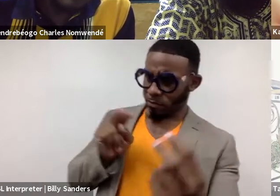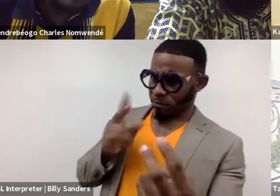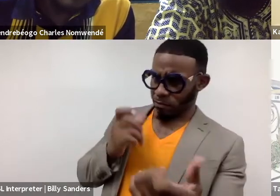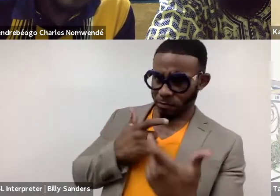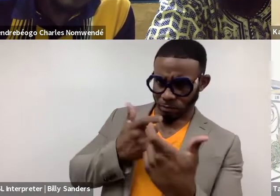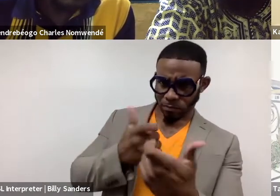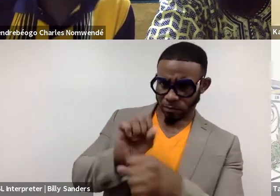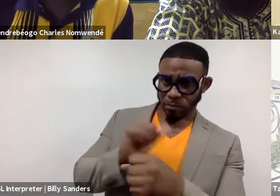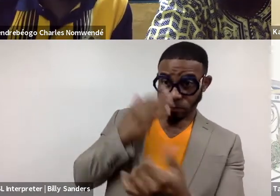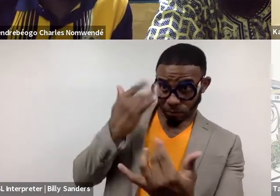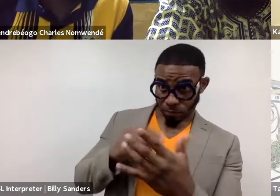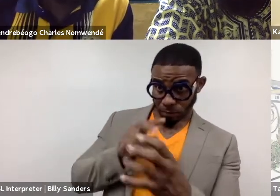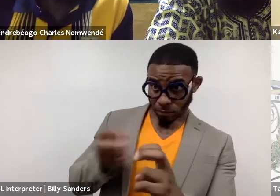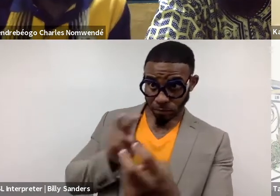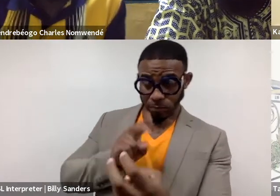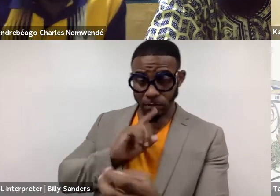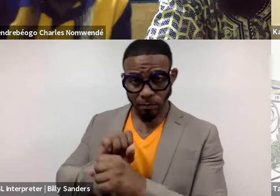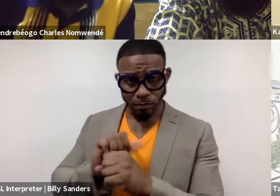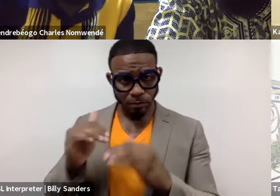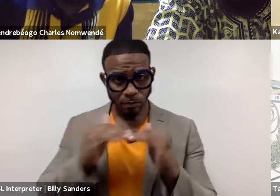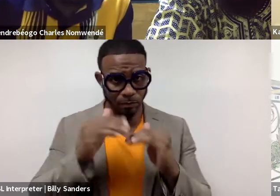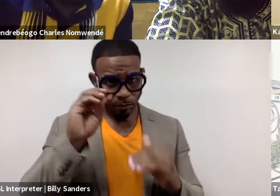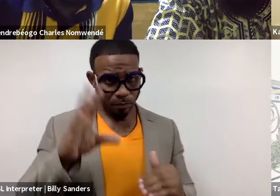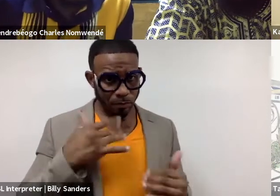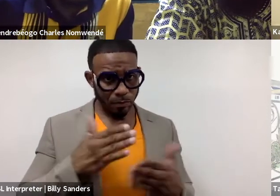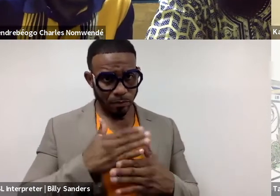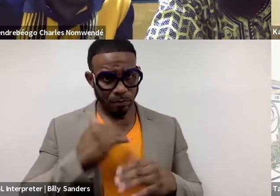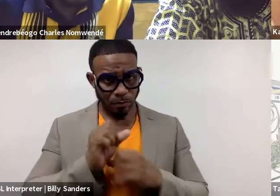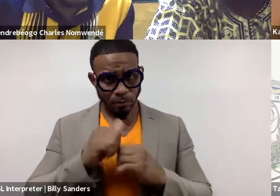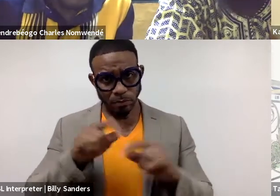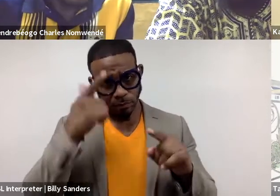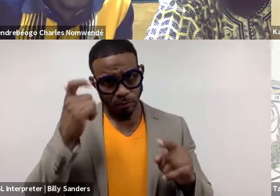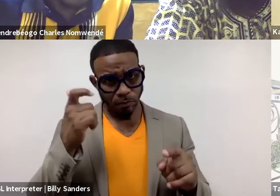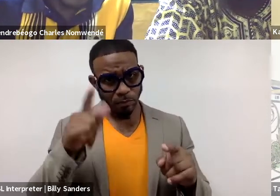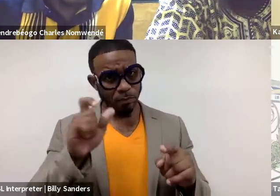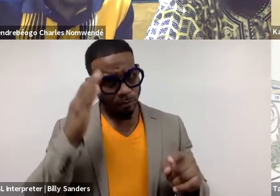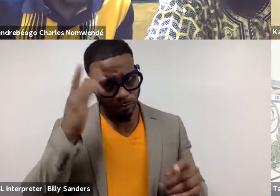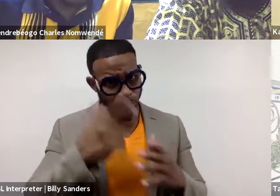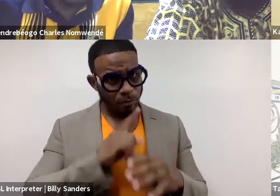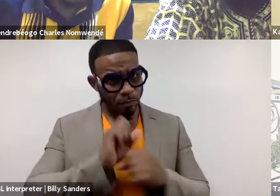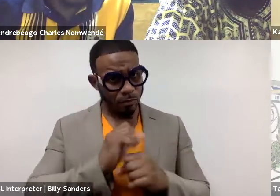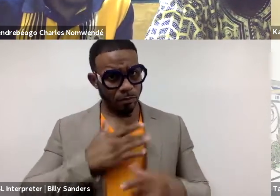So, I know what your reality is as a fellow African. And I want to share my work with you because you must know what the reality of my life is